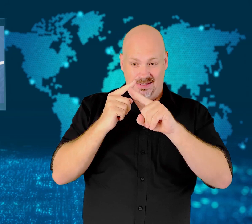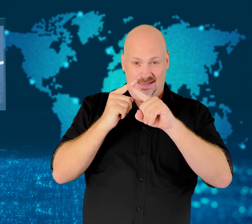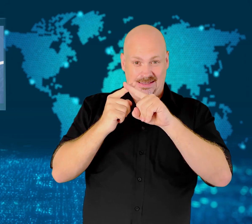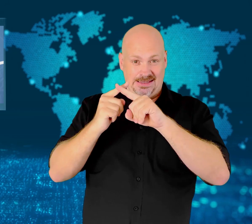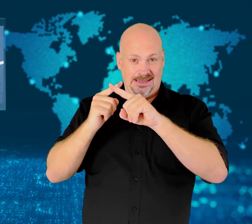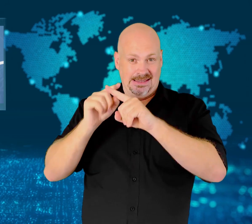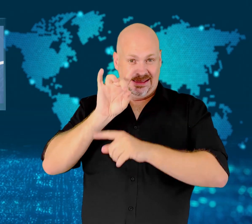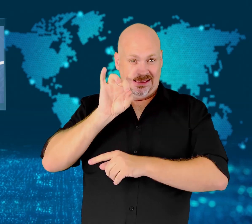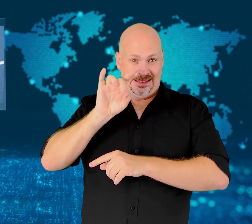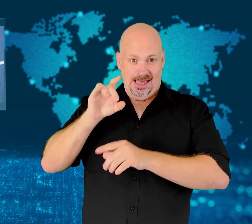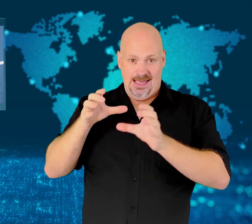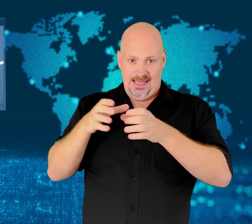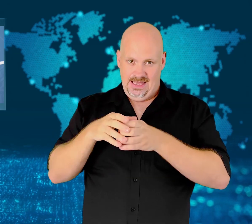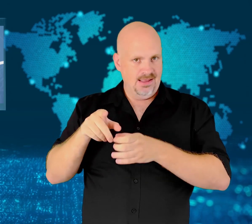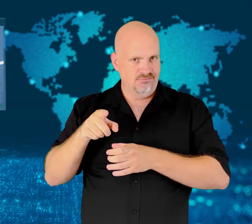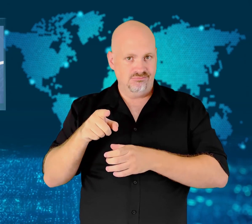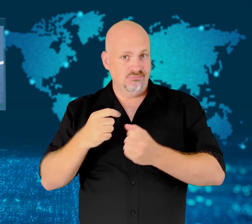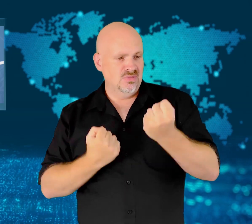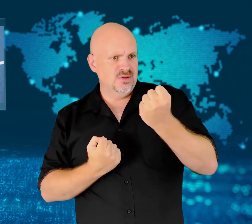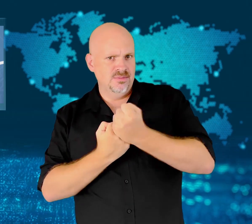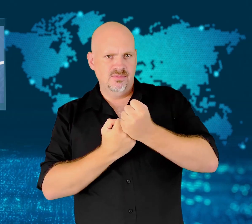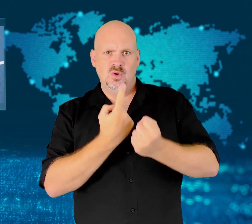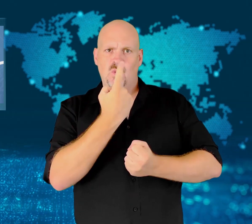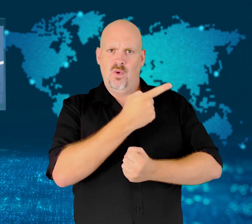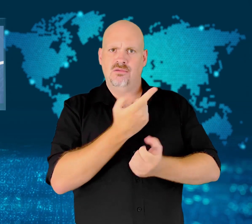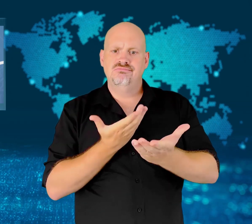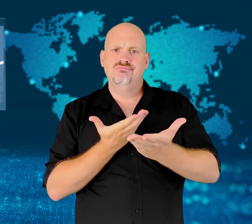he handed in his resignation.